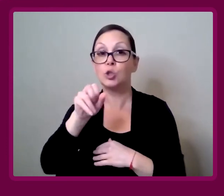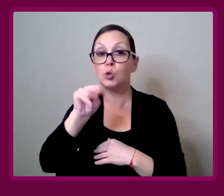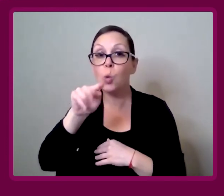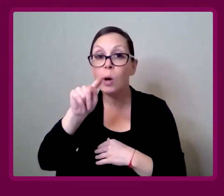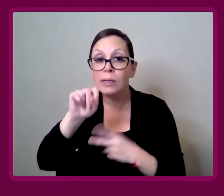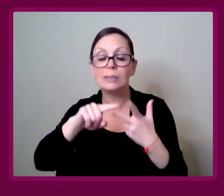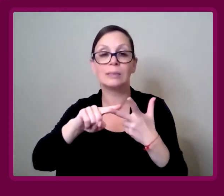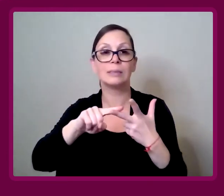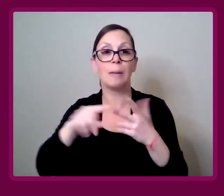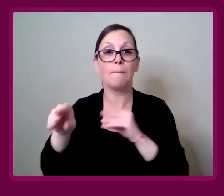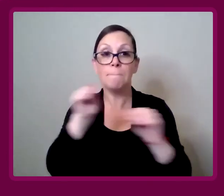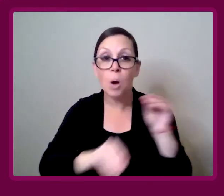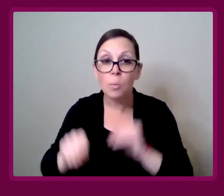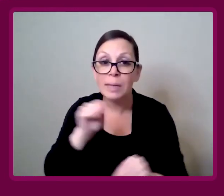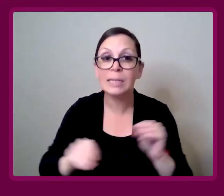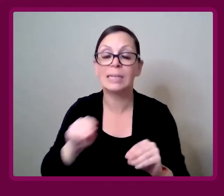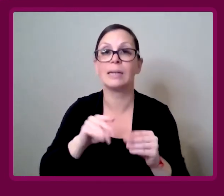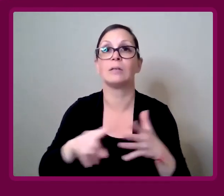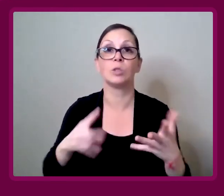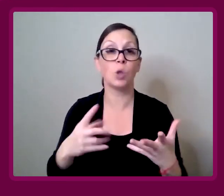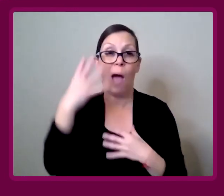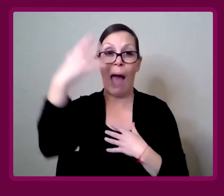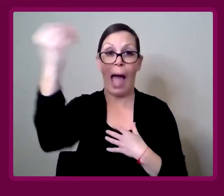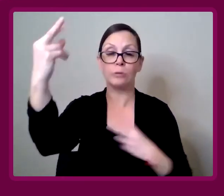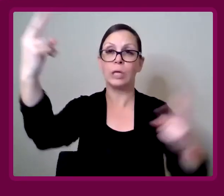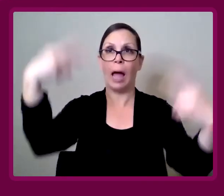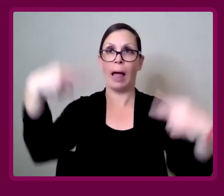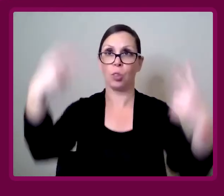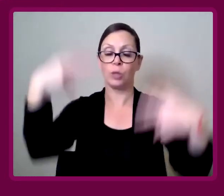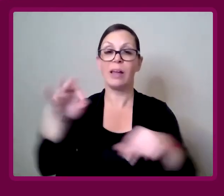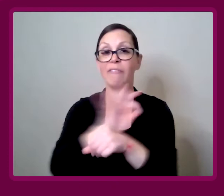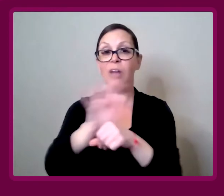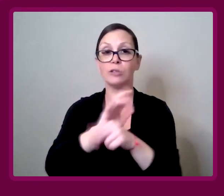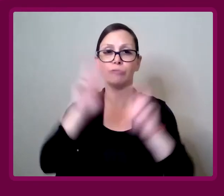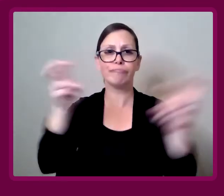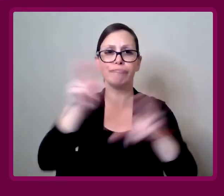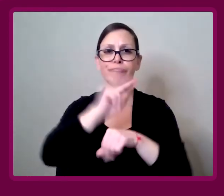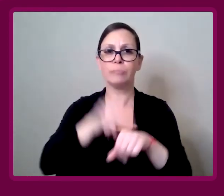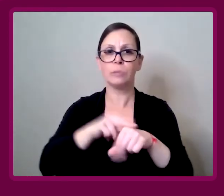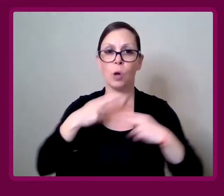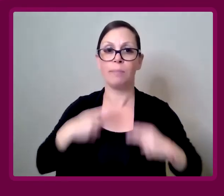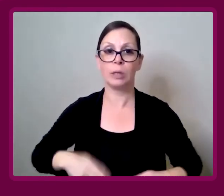Amy Francis-Smith: On the outside, I look like functioning, normal human.